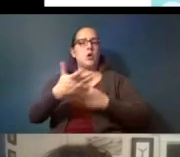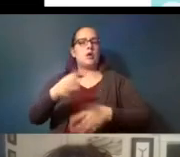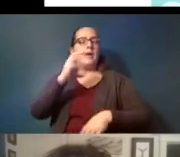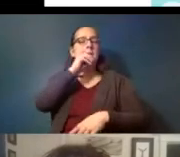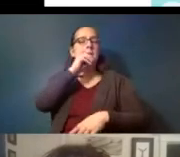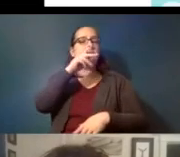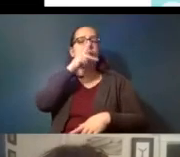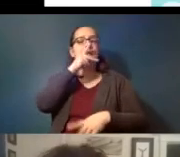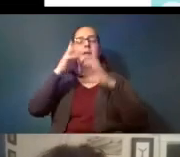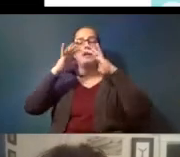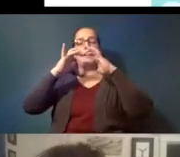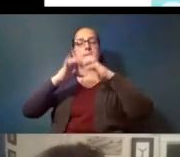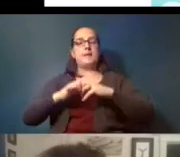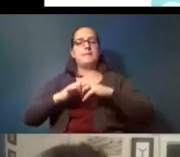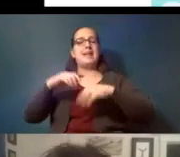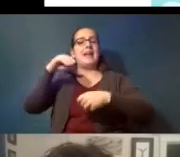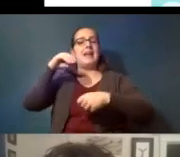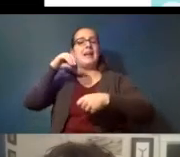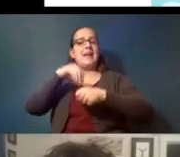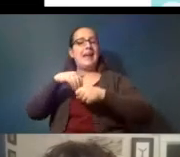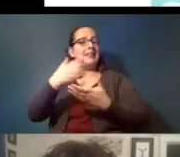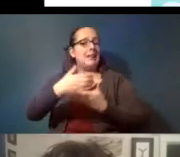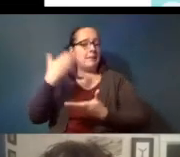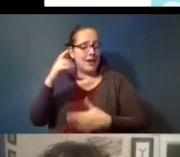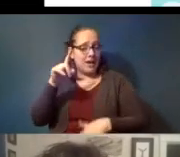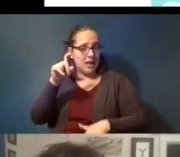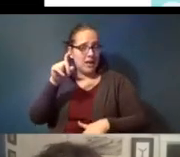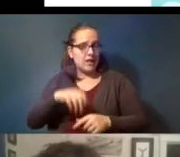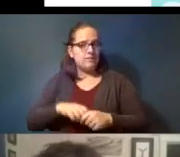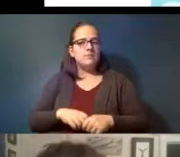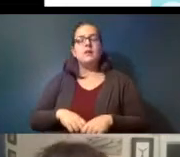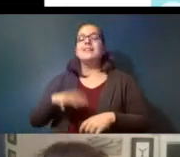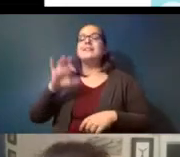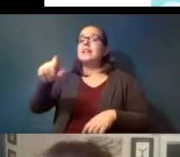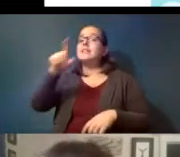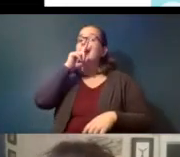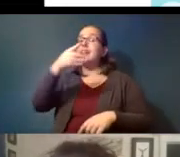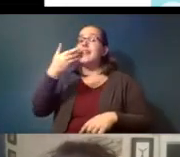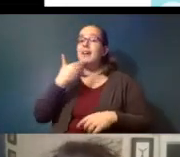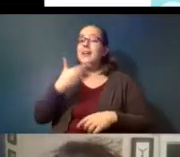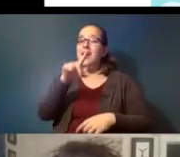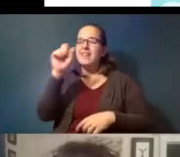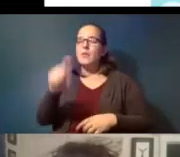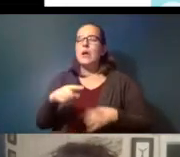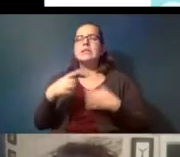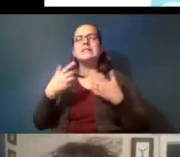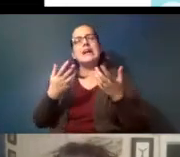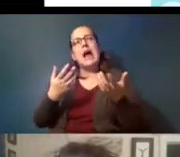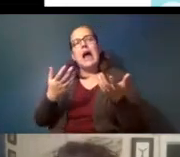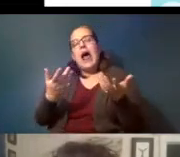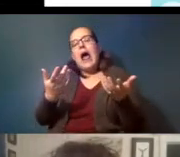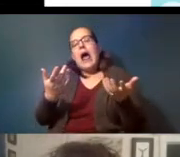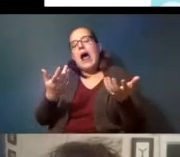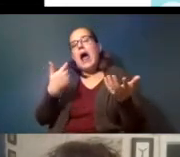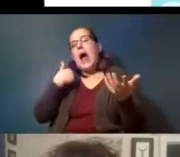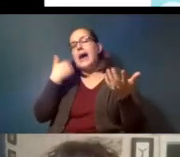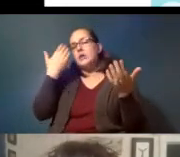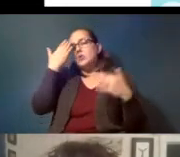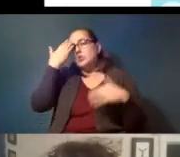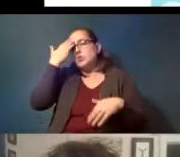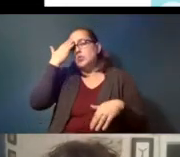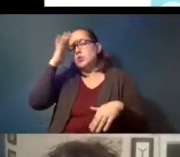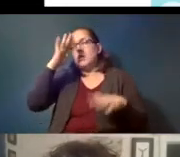break down inside the bottle that's a really good question you know i don't know for certain i do